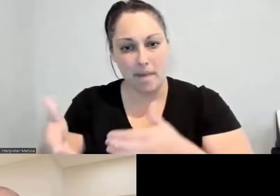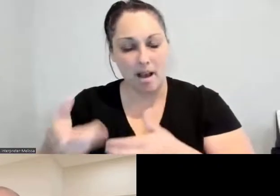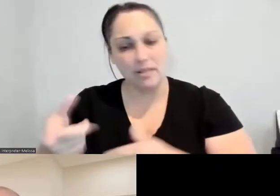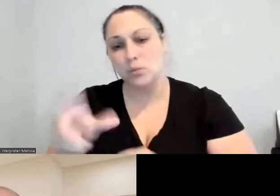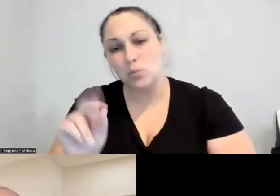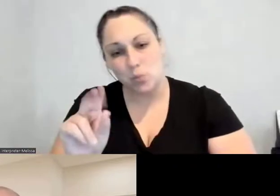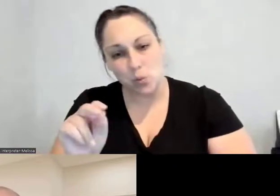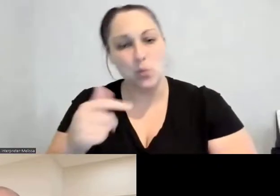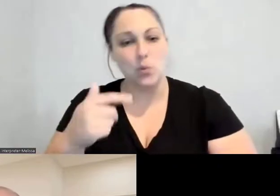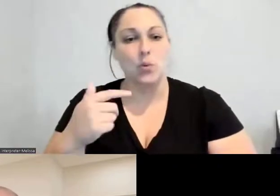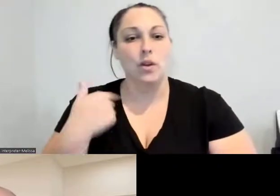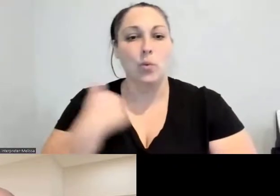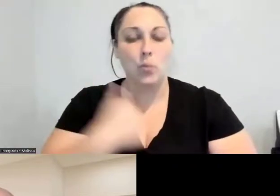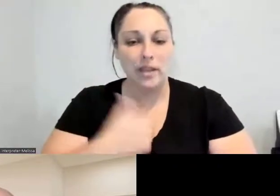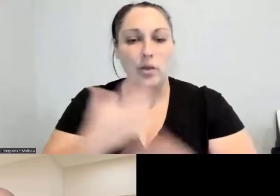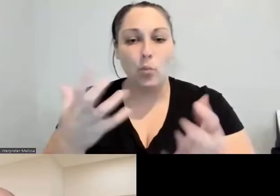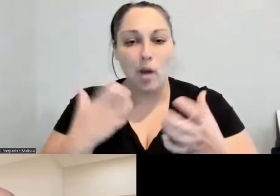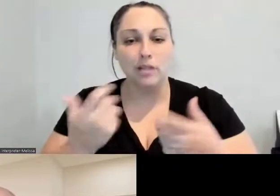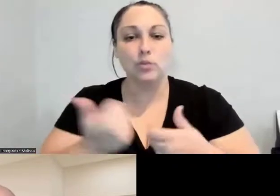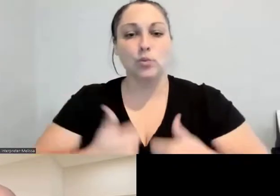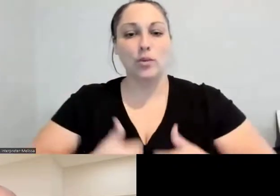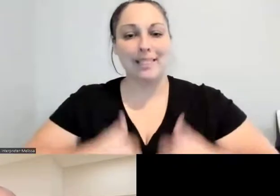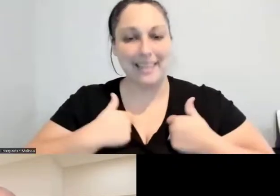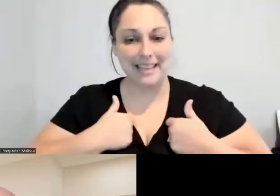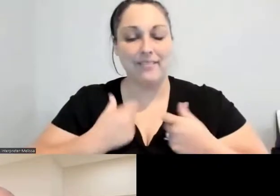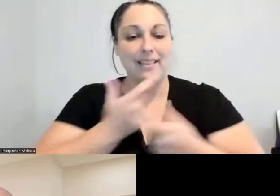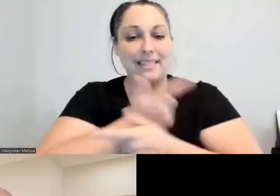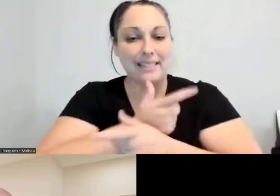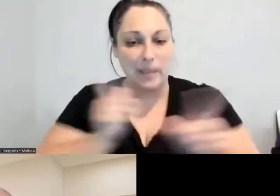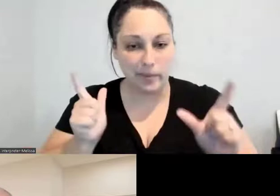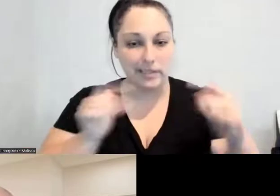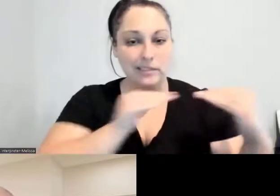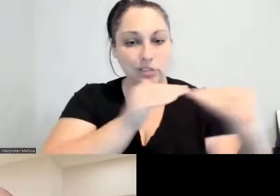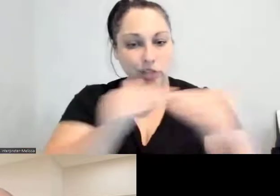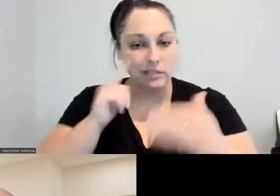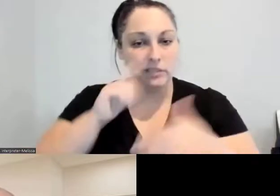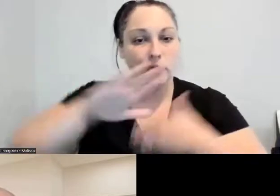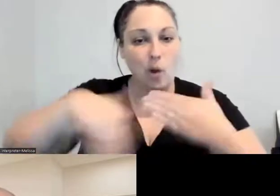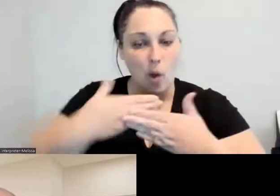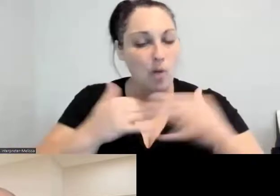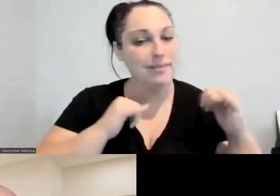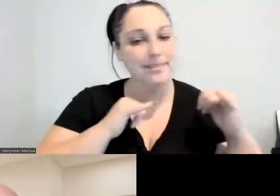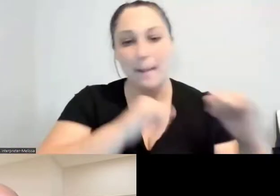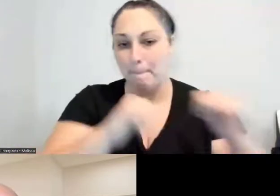justice for all just like everybody else in this country. Thank you very much.